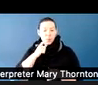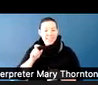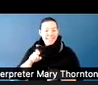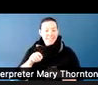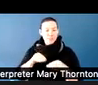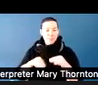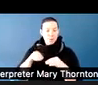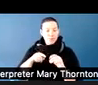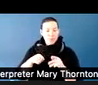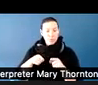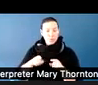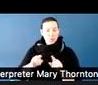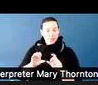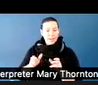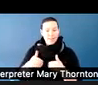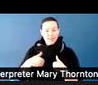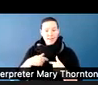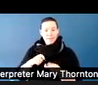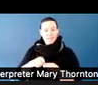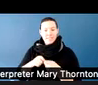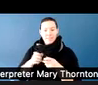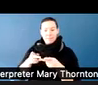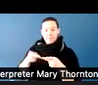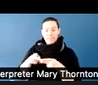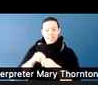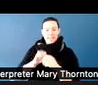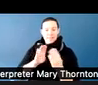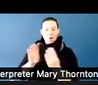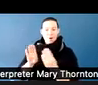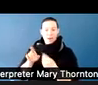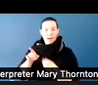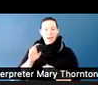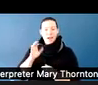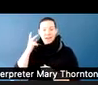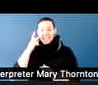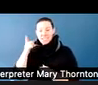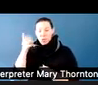can stand in this part of the hallway. And if I see you out there, I'll make sure to talk loud so that you can hear me,